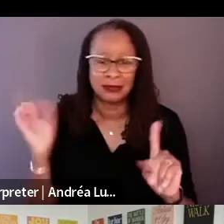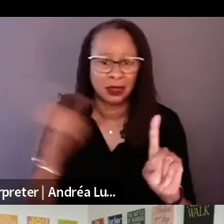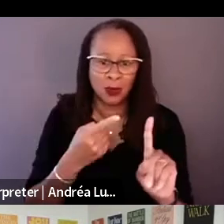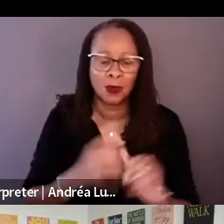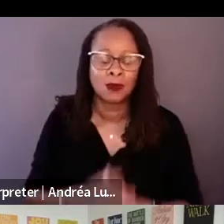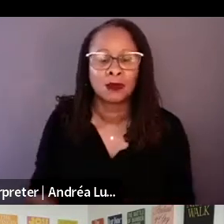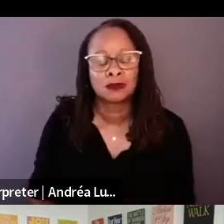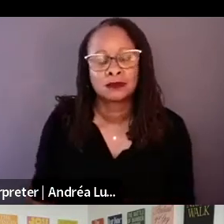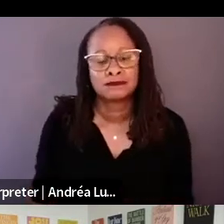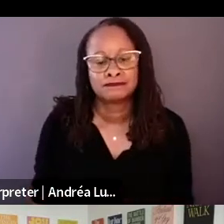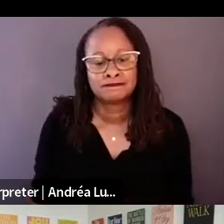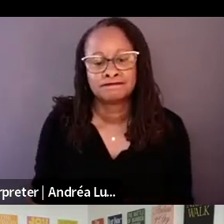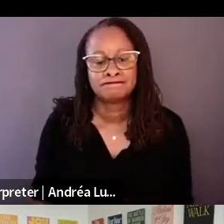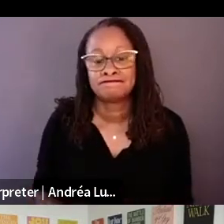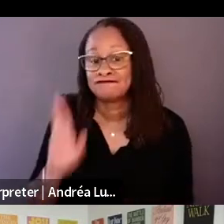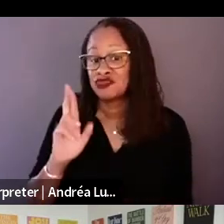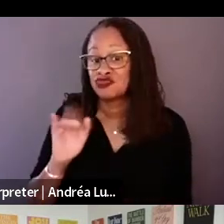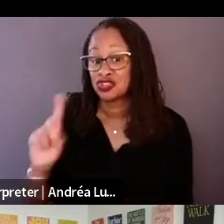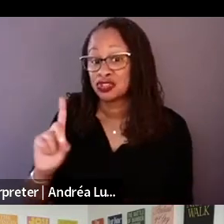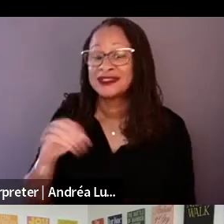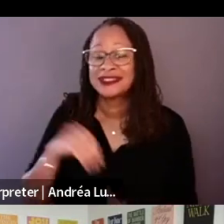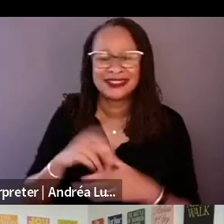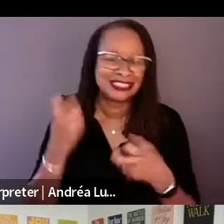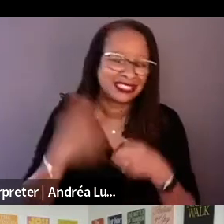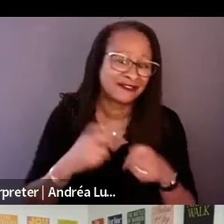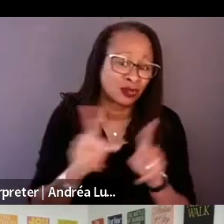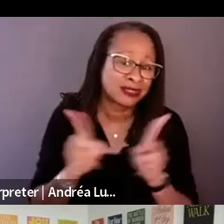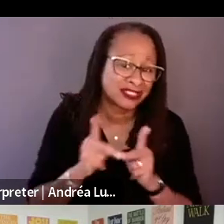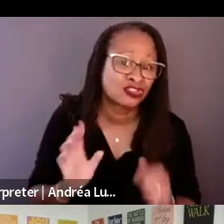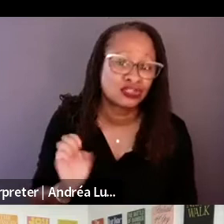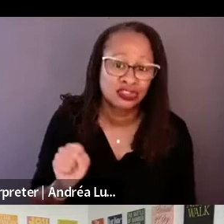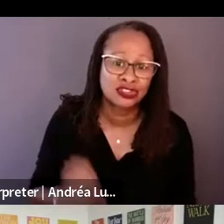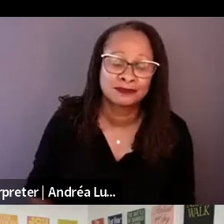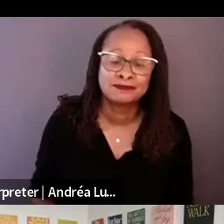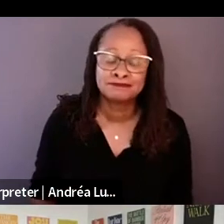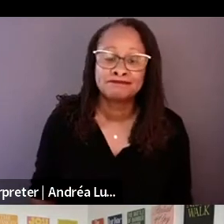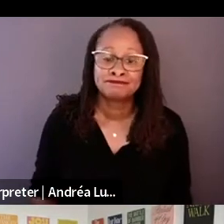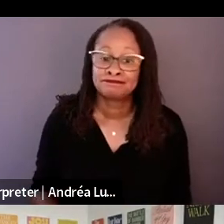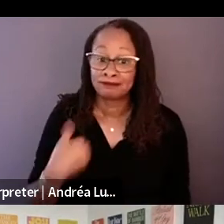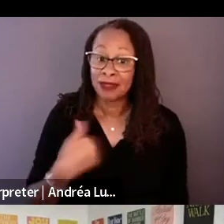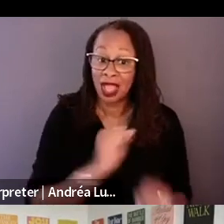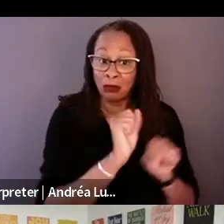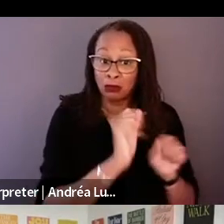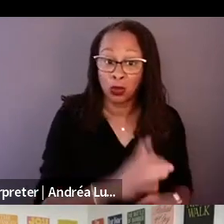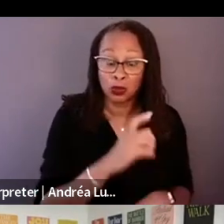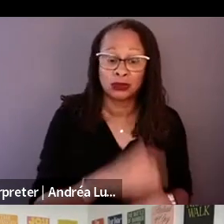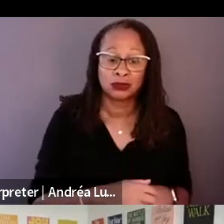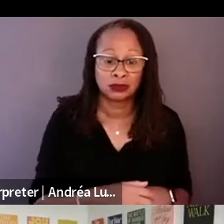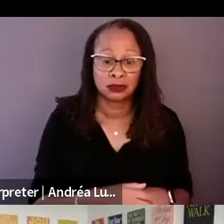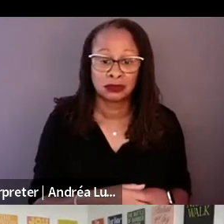He had employees. There was a lot at stake, and he did not make -- I don't feel that he made the